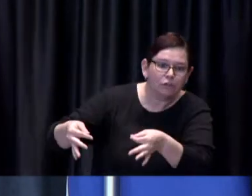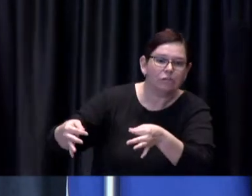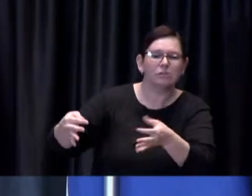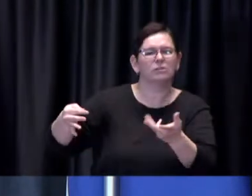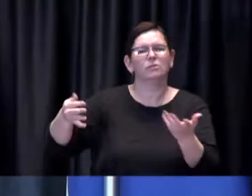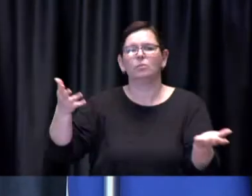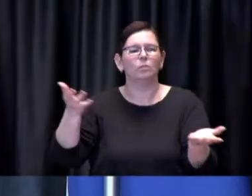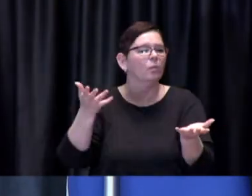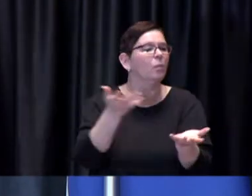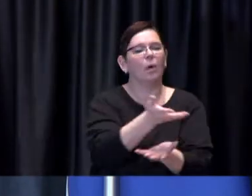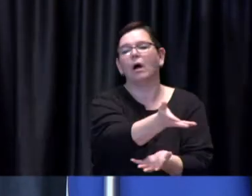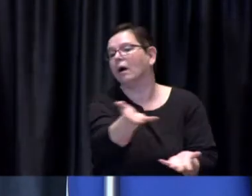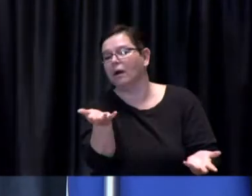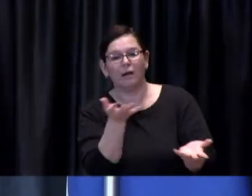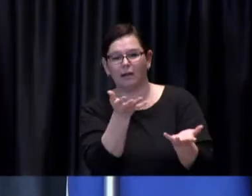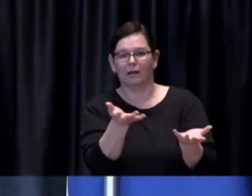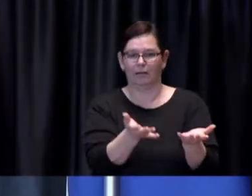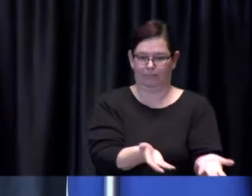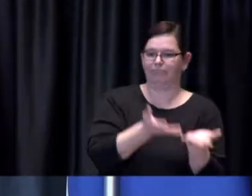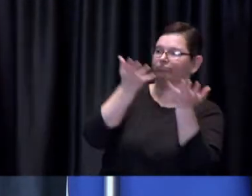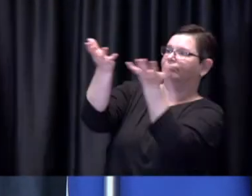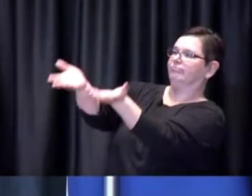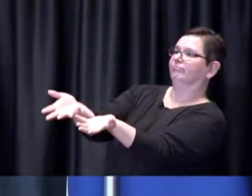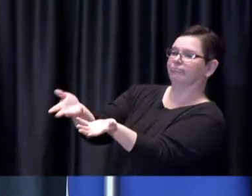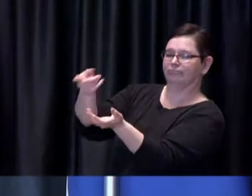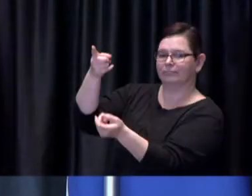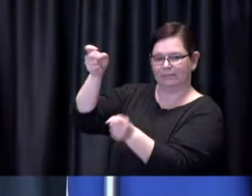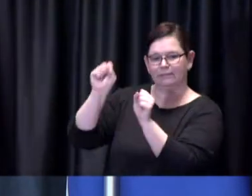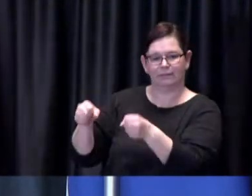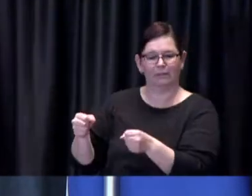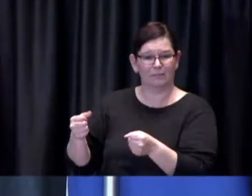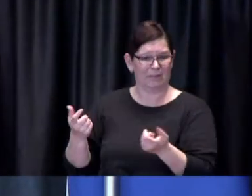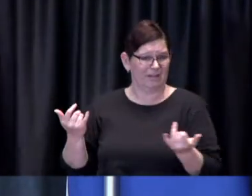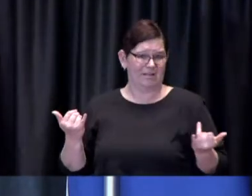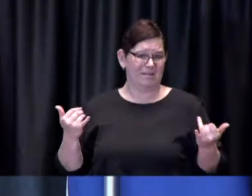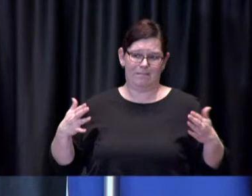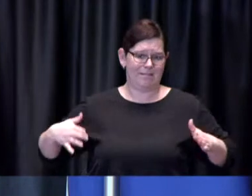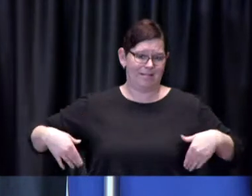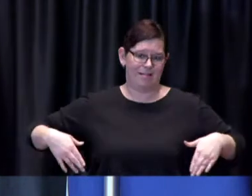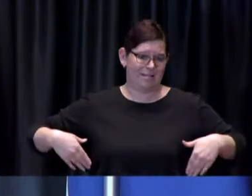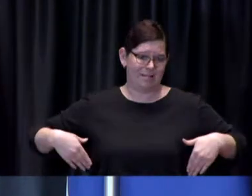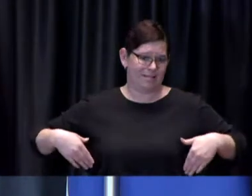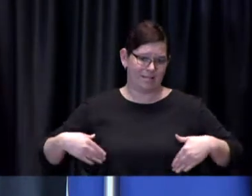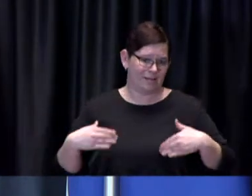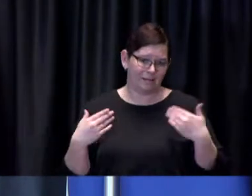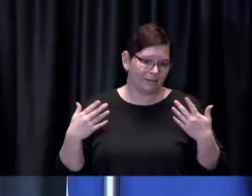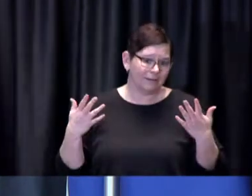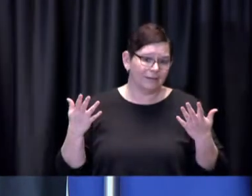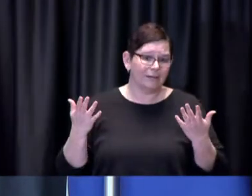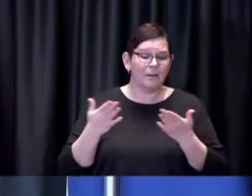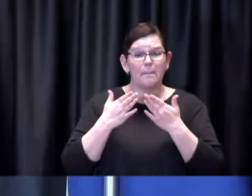I don't have specific information yet about what we can be make public or what we're prepared to make public